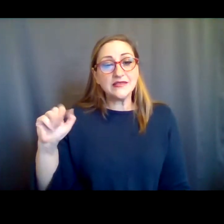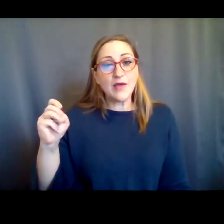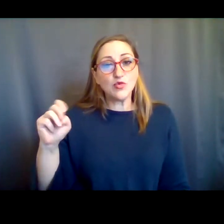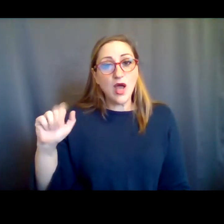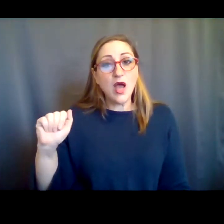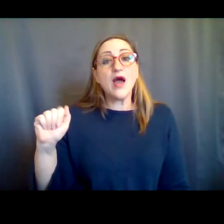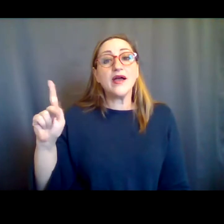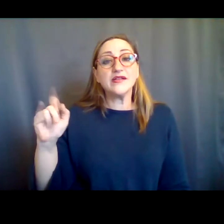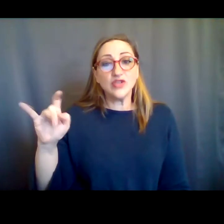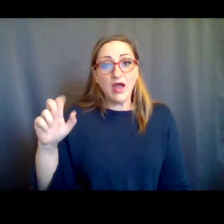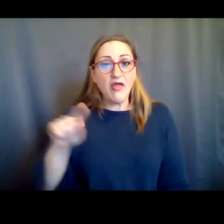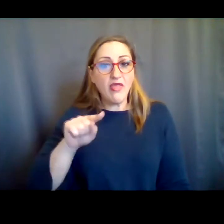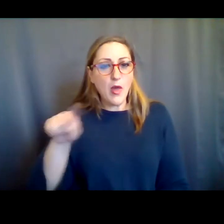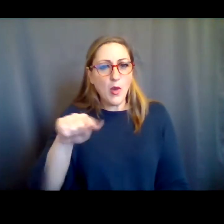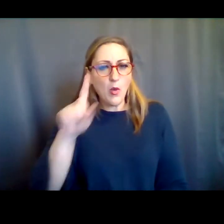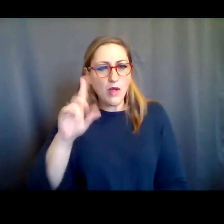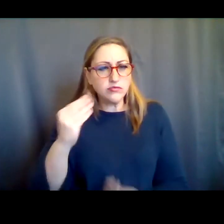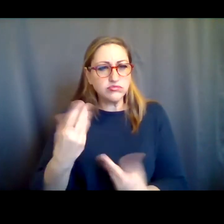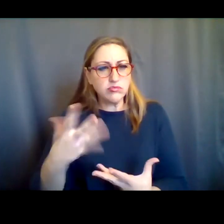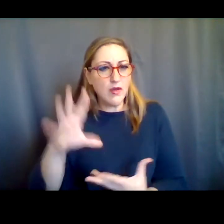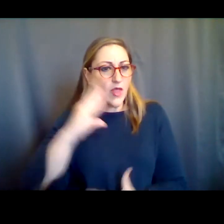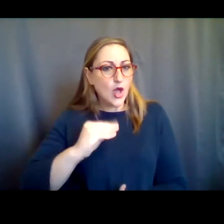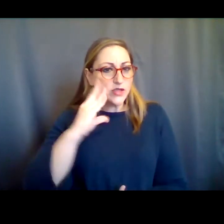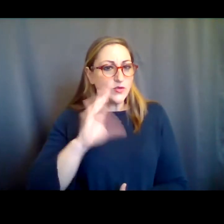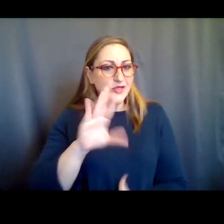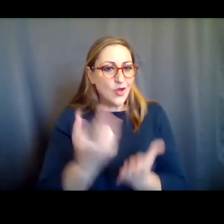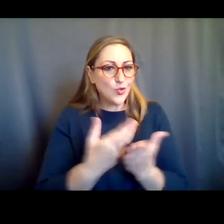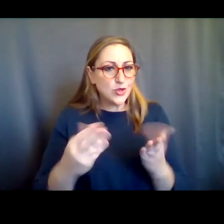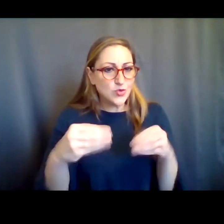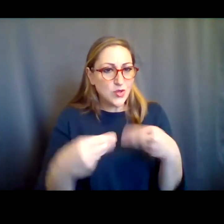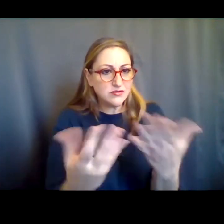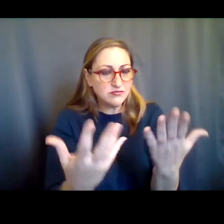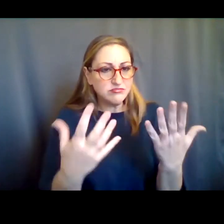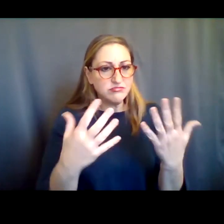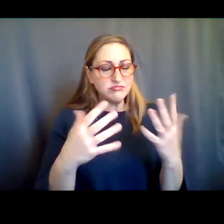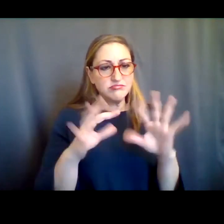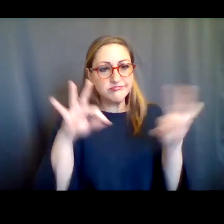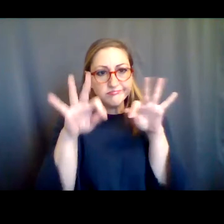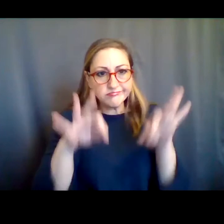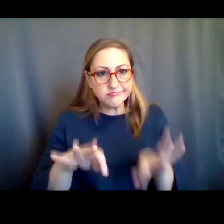Independent Venue Association. They'll share some experiences and resources with us. Before we get to that, in